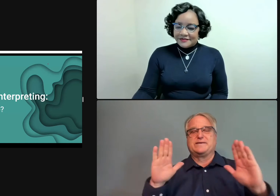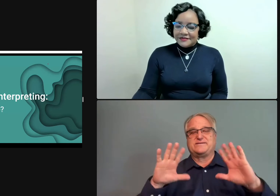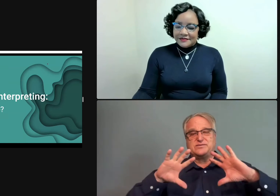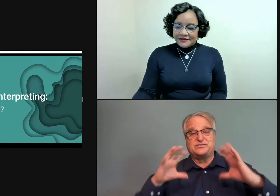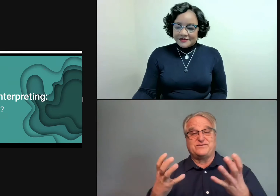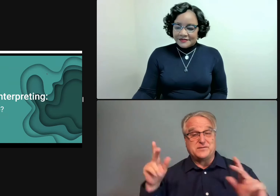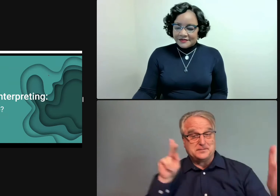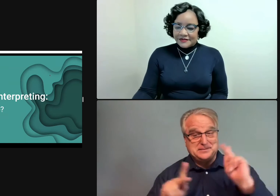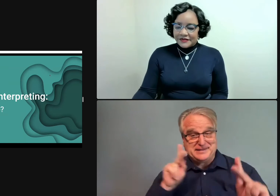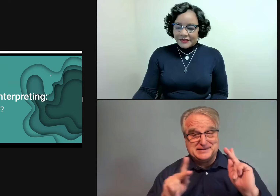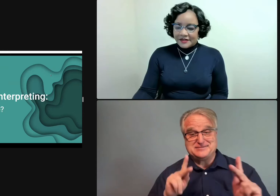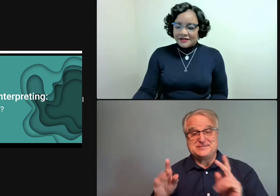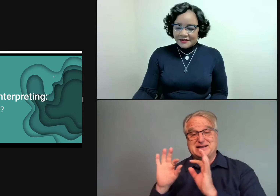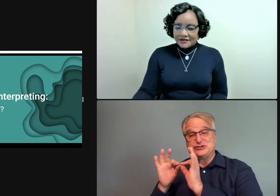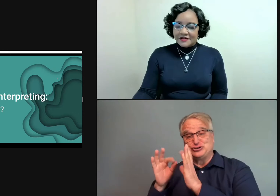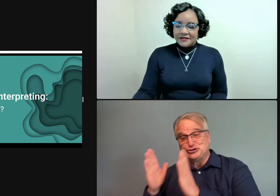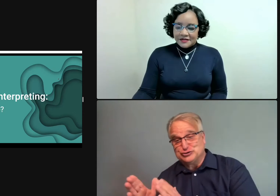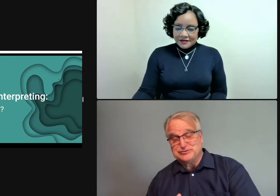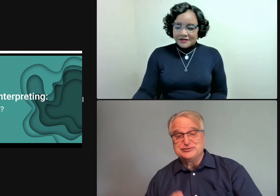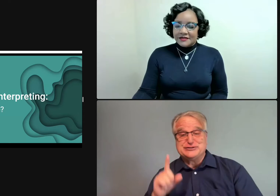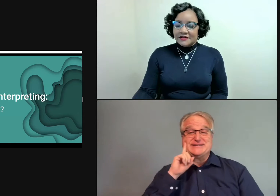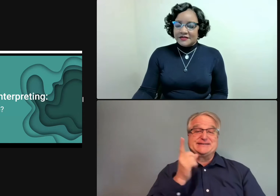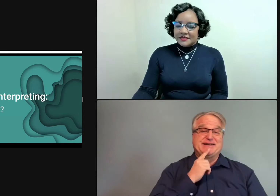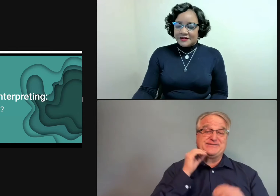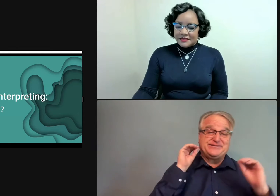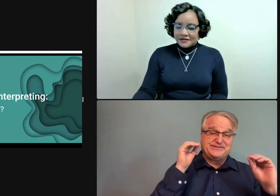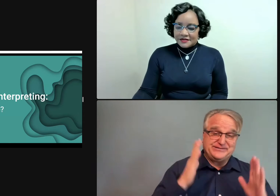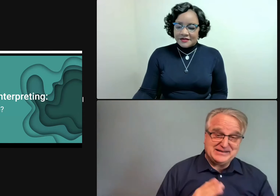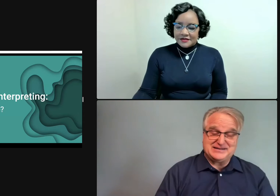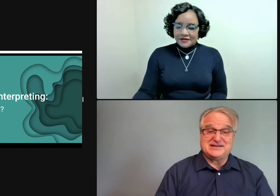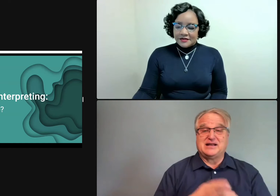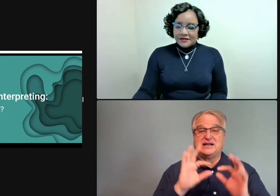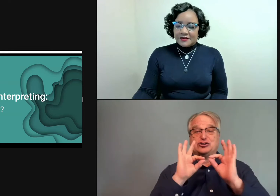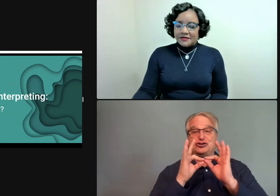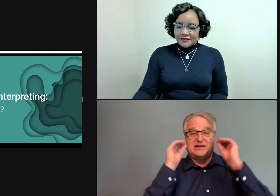As Aundrea said, she worked at Ohlone College for a long time. And we have a great group of people